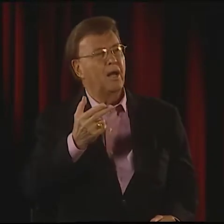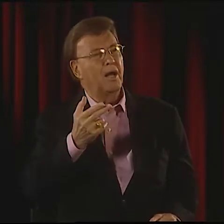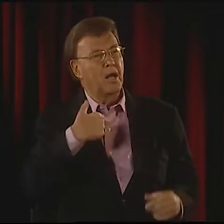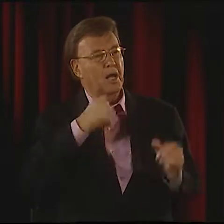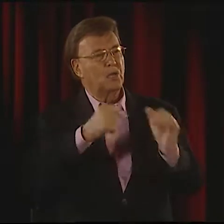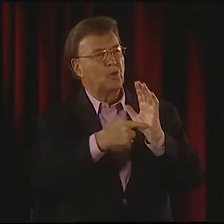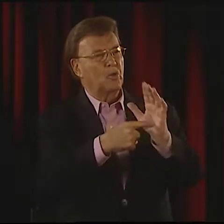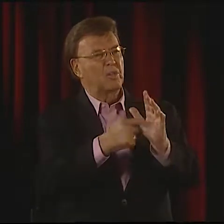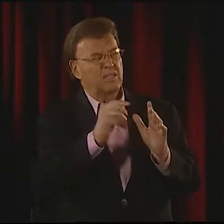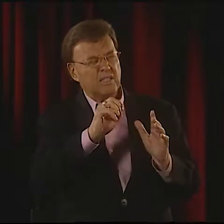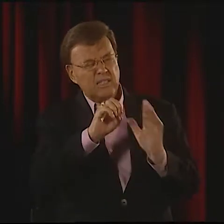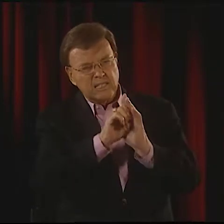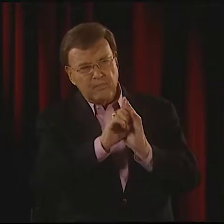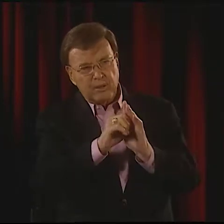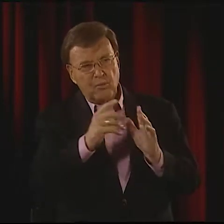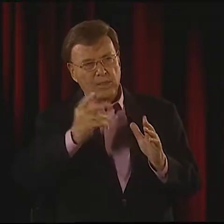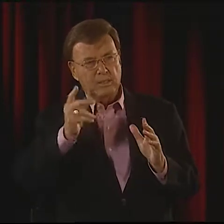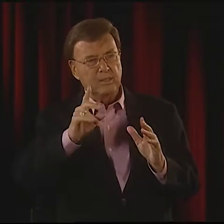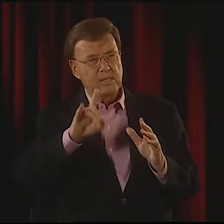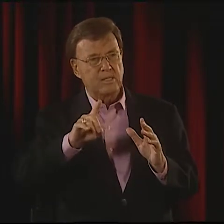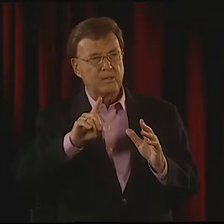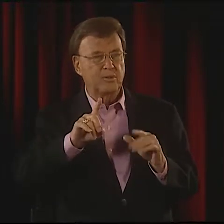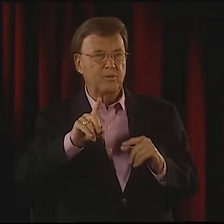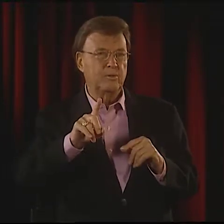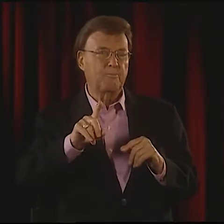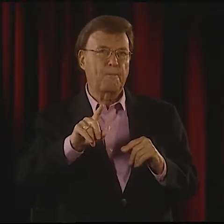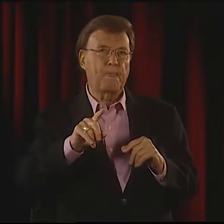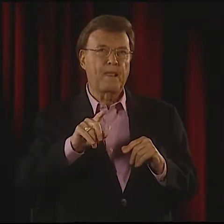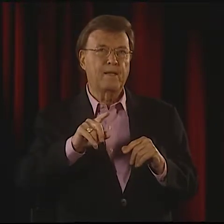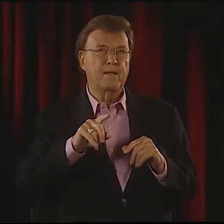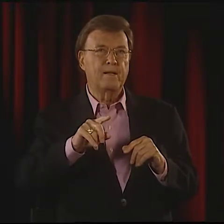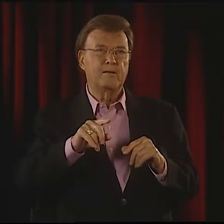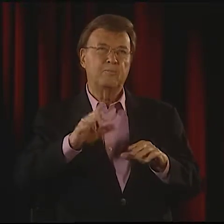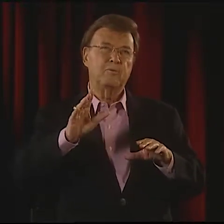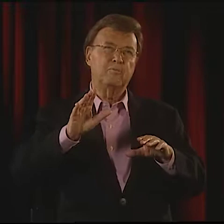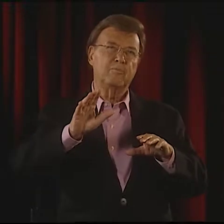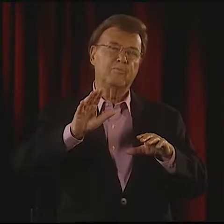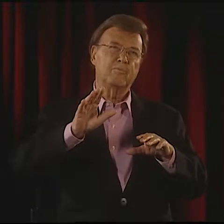AND LET ME SHOW YOU AN EXAMPLE OF SOMETHING HE DID.